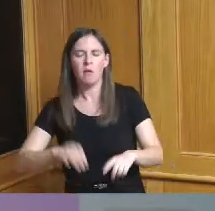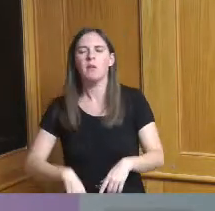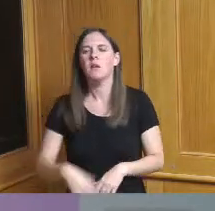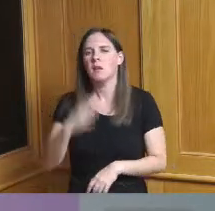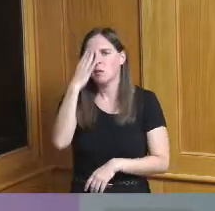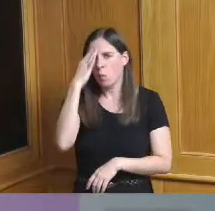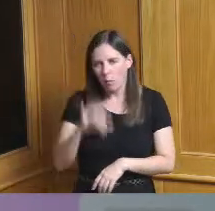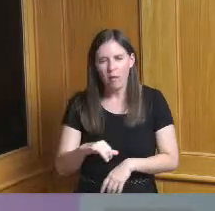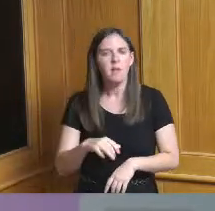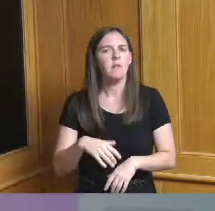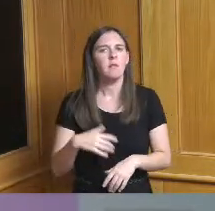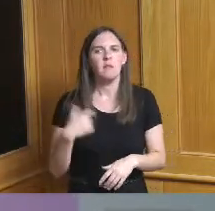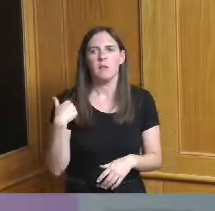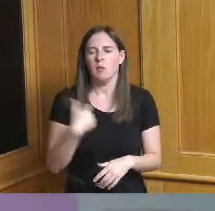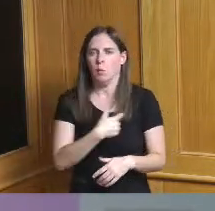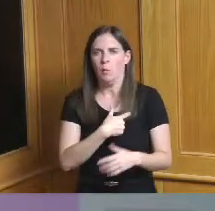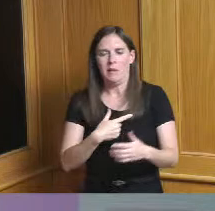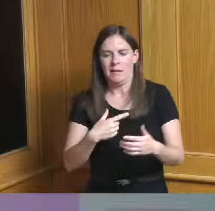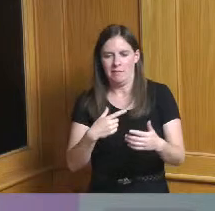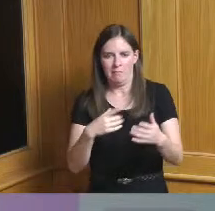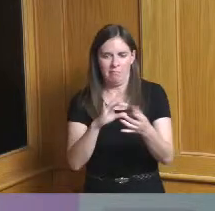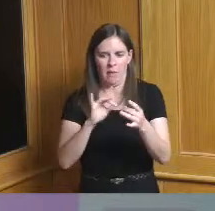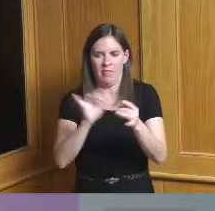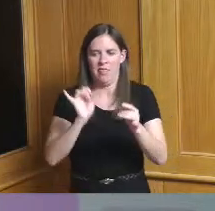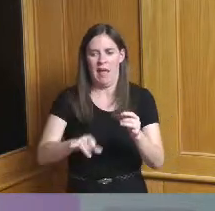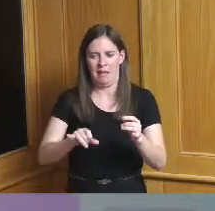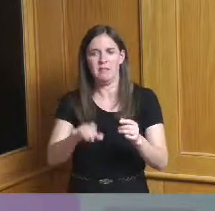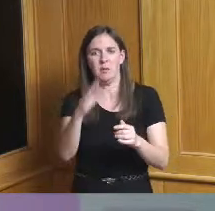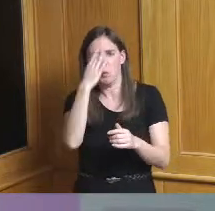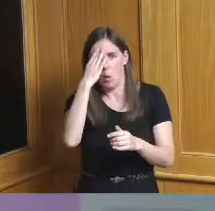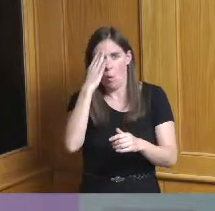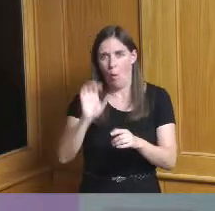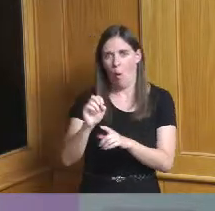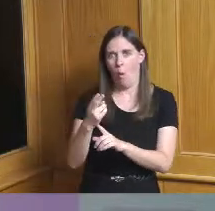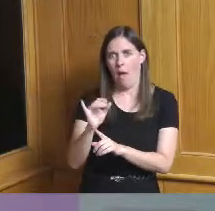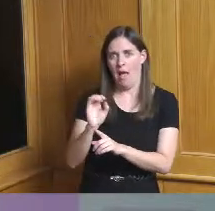the entire line represents the state of Ohio and the dark shade represents southwest Ohio